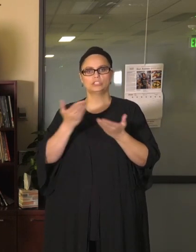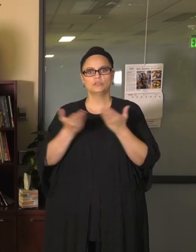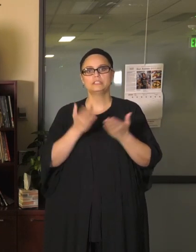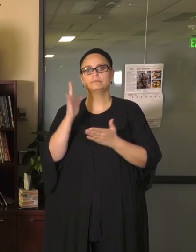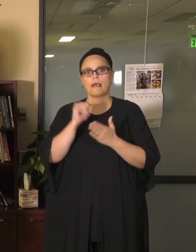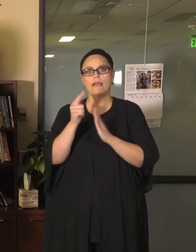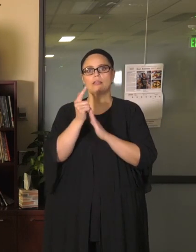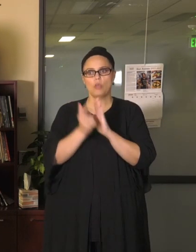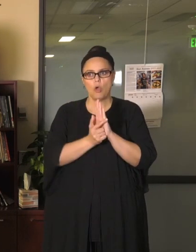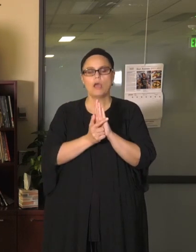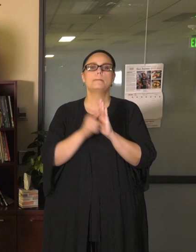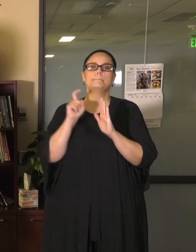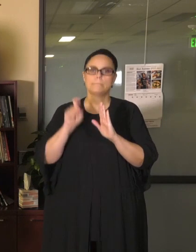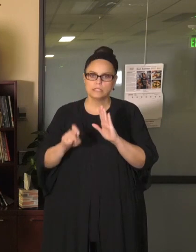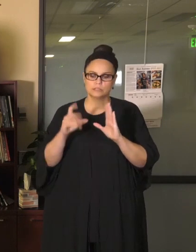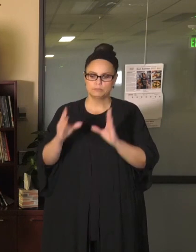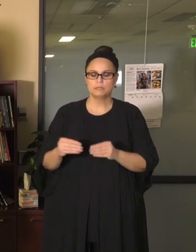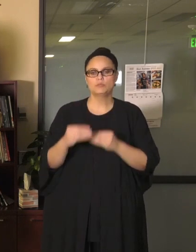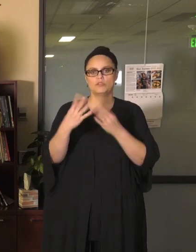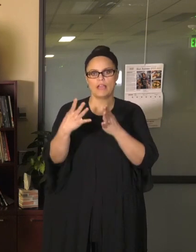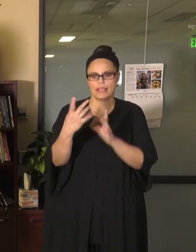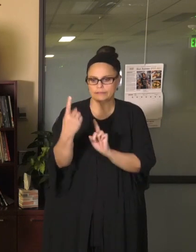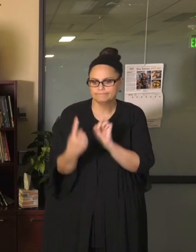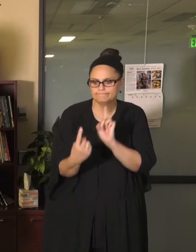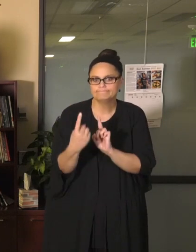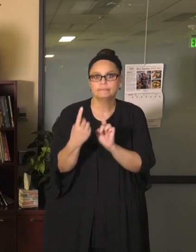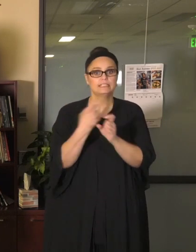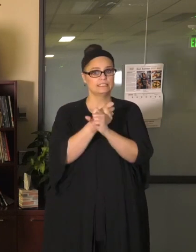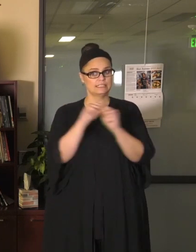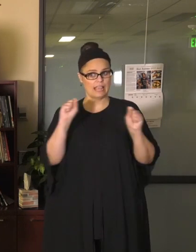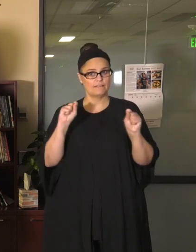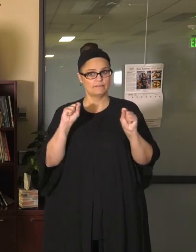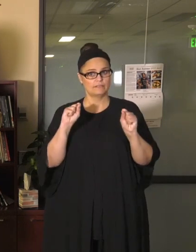want to be prepared to do that in a safe and in an effective and in a legal way as well.